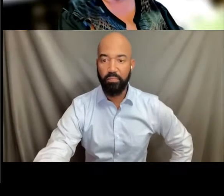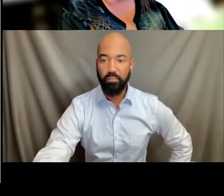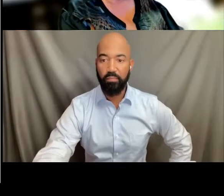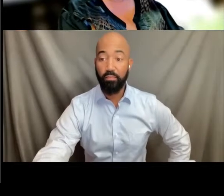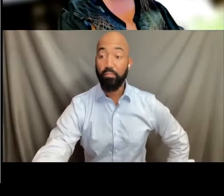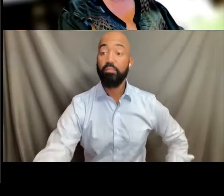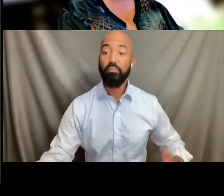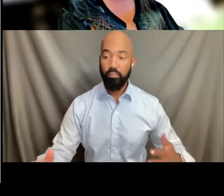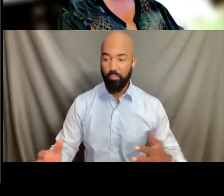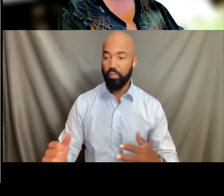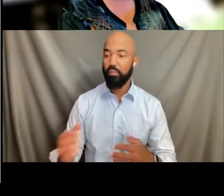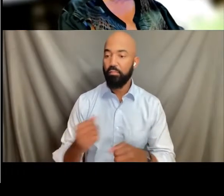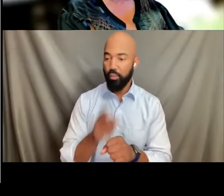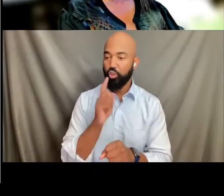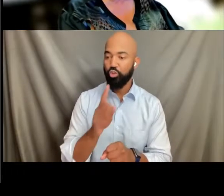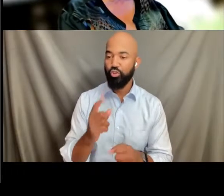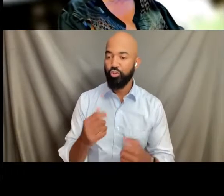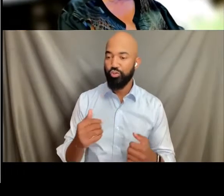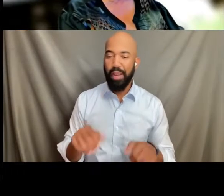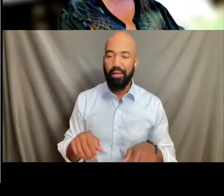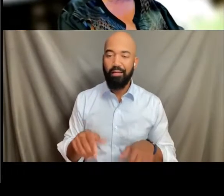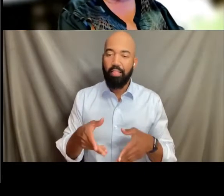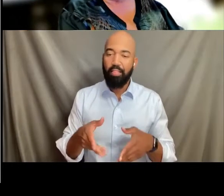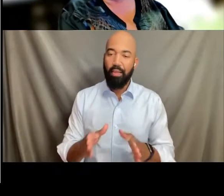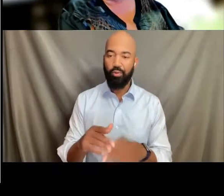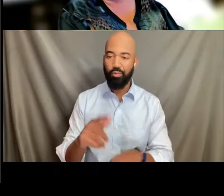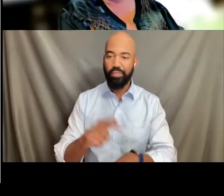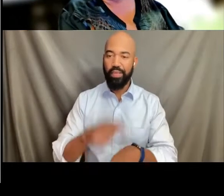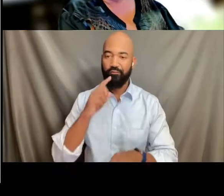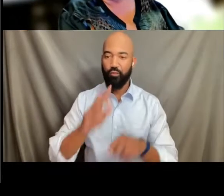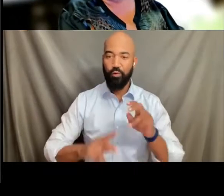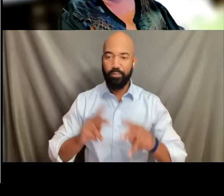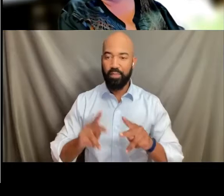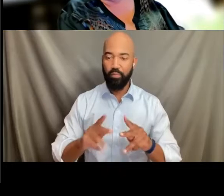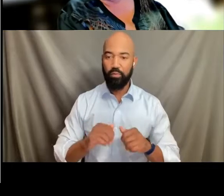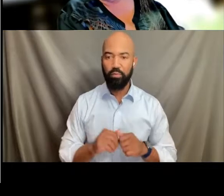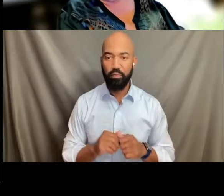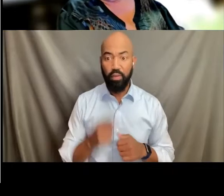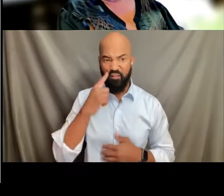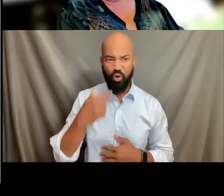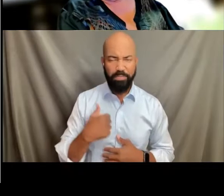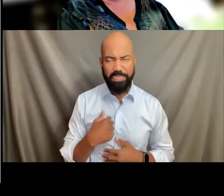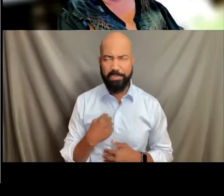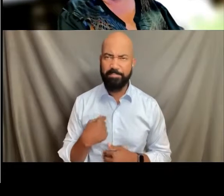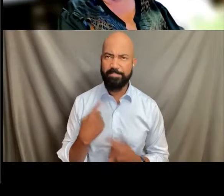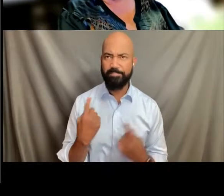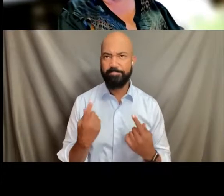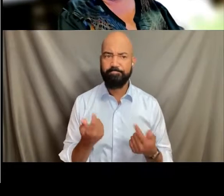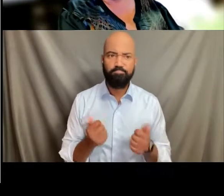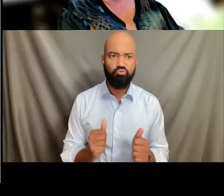I wanna give people time to... If it were me, I'd be trying to find a raised hand.